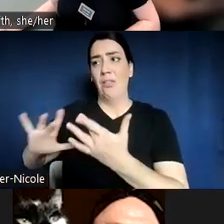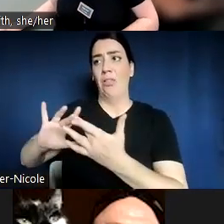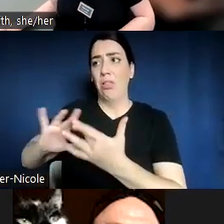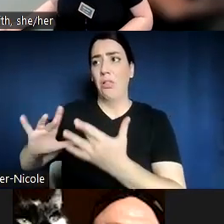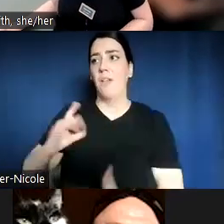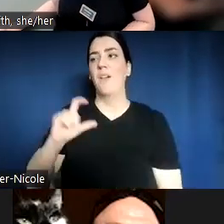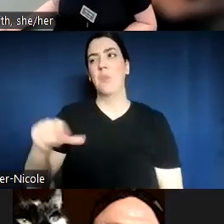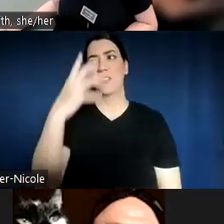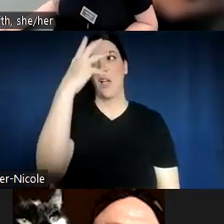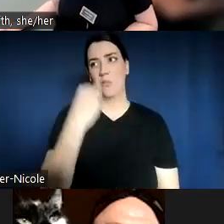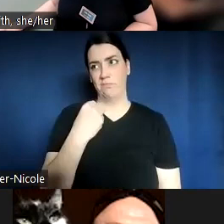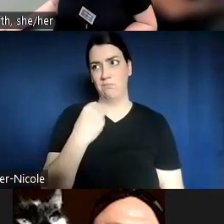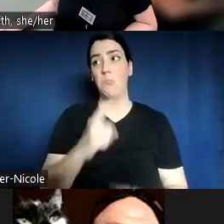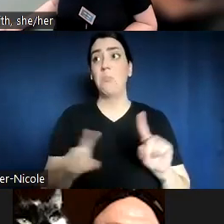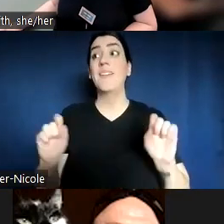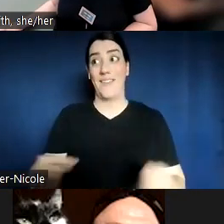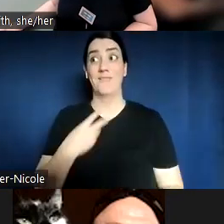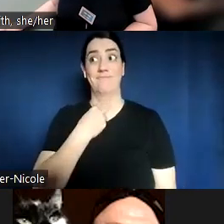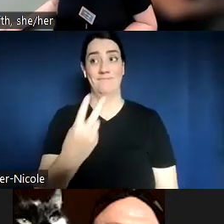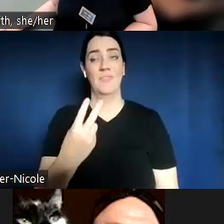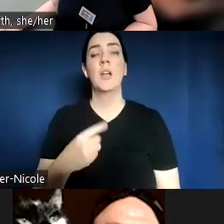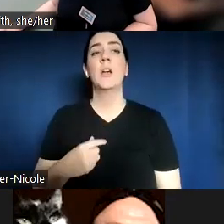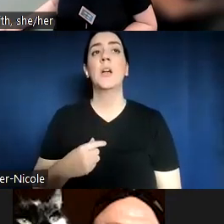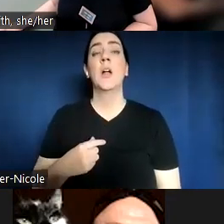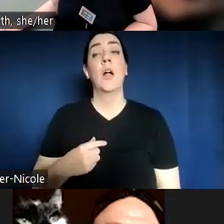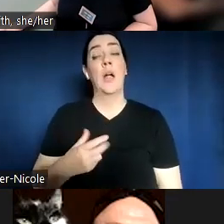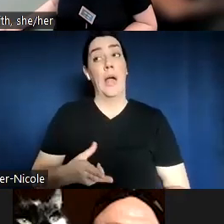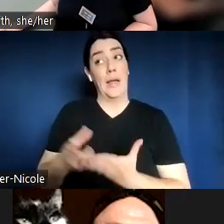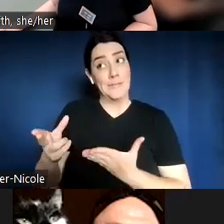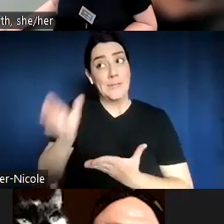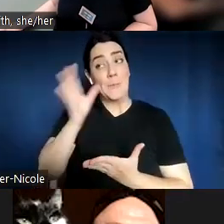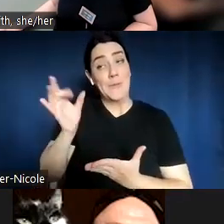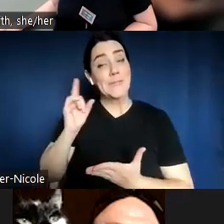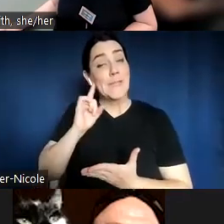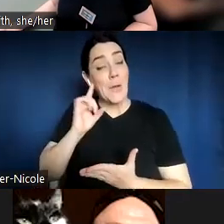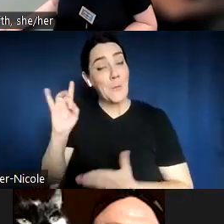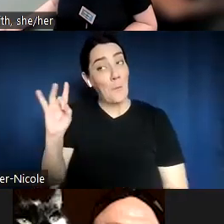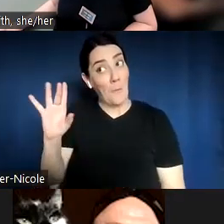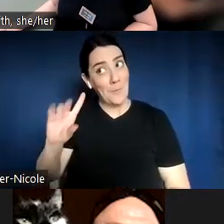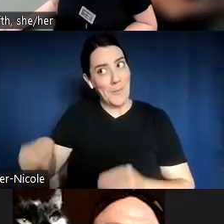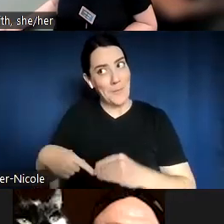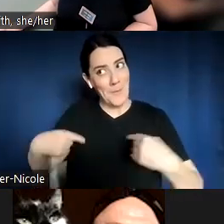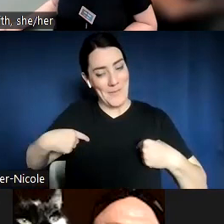I think, this is going to sound horrible about me, but what surprised me was how much I had